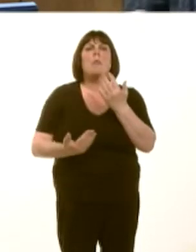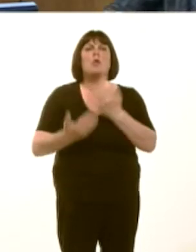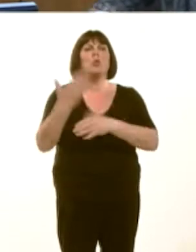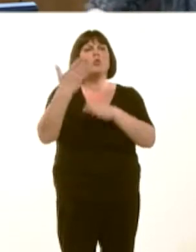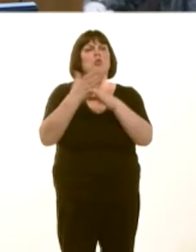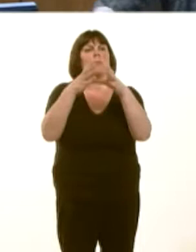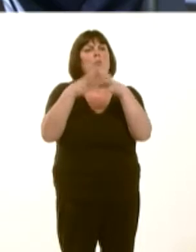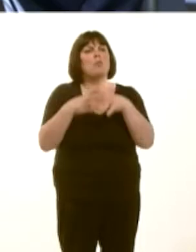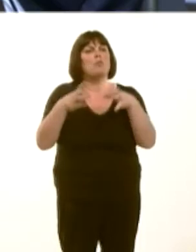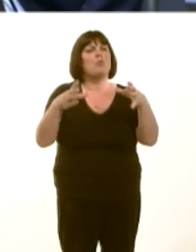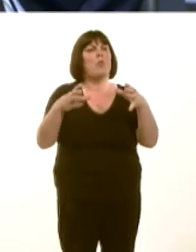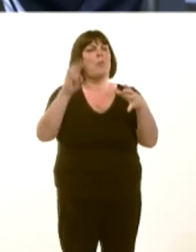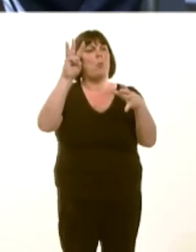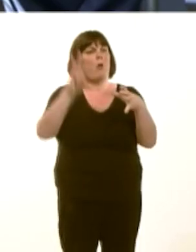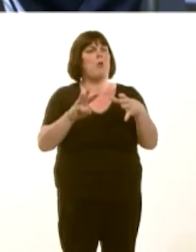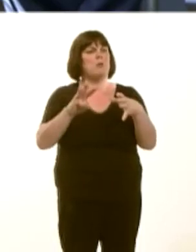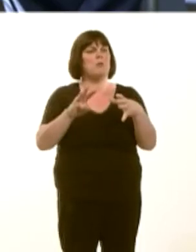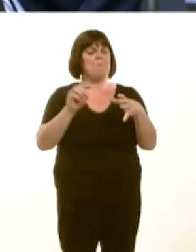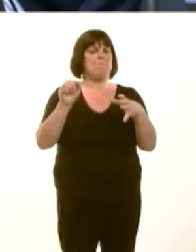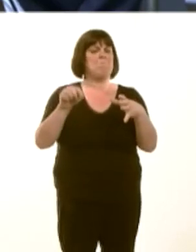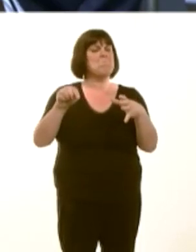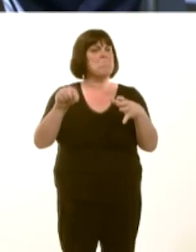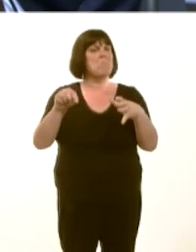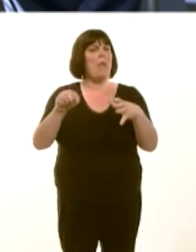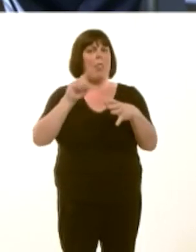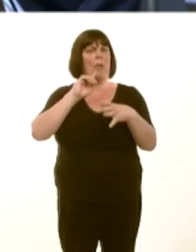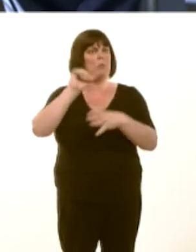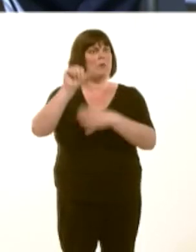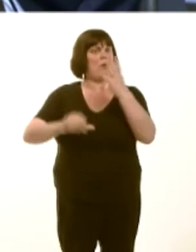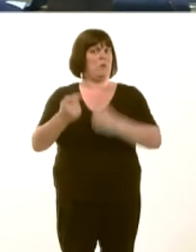Rydym niín moyn sicrhau bod hwnnw mewn lle cyn gynted ag syín bosib.